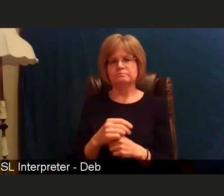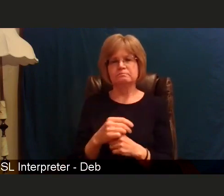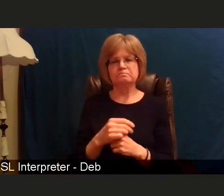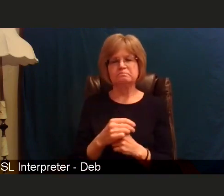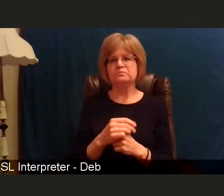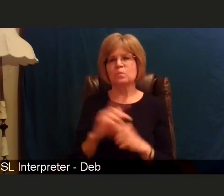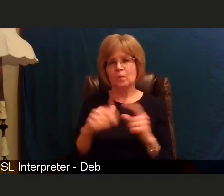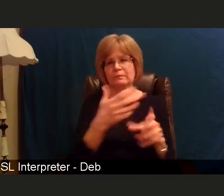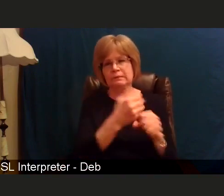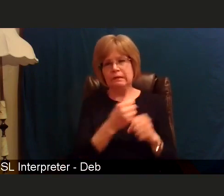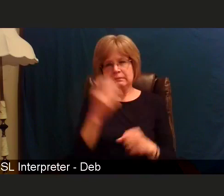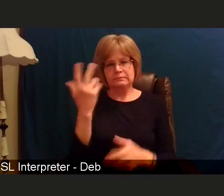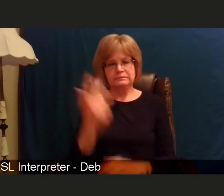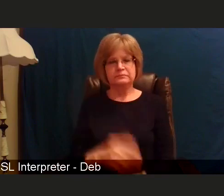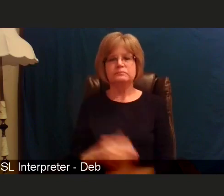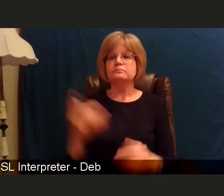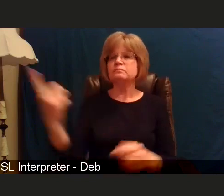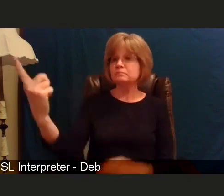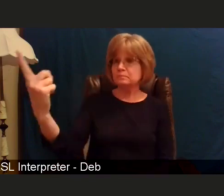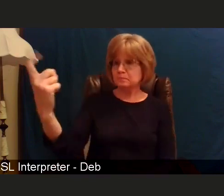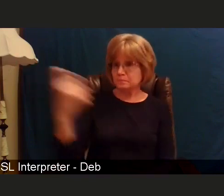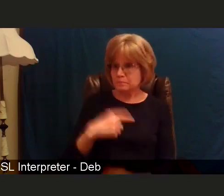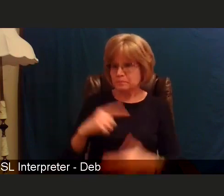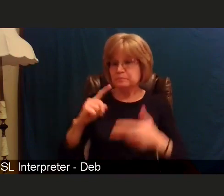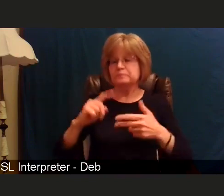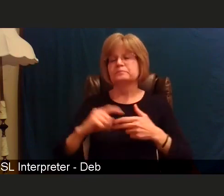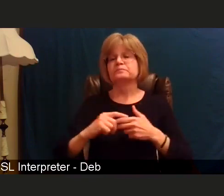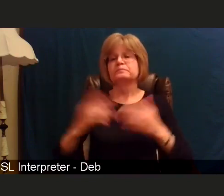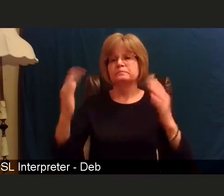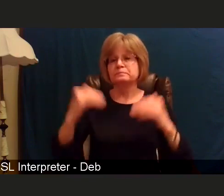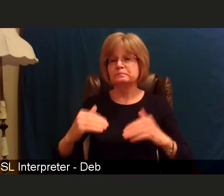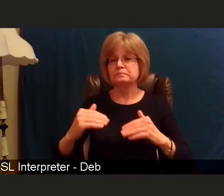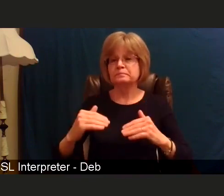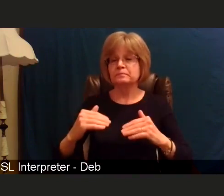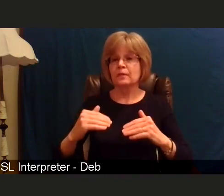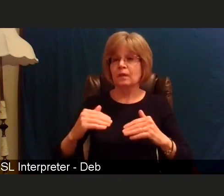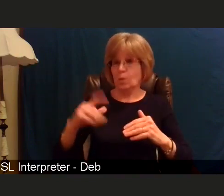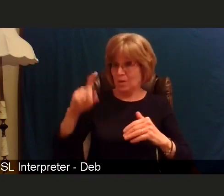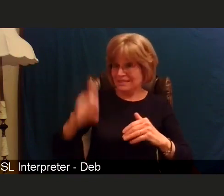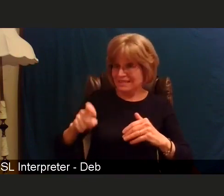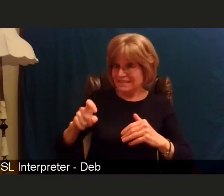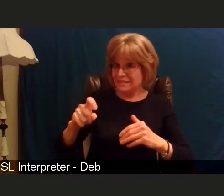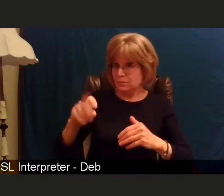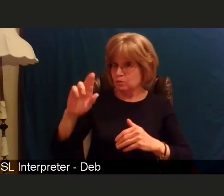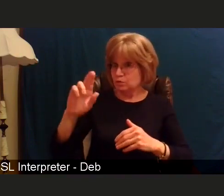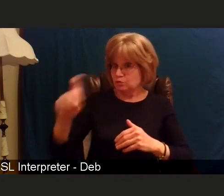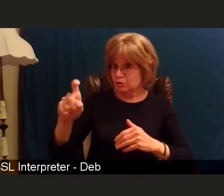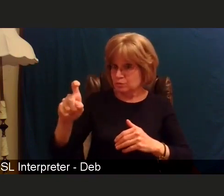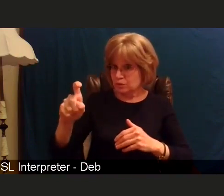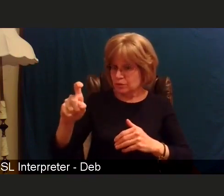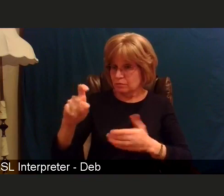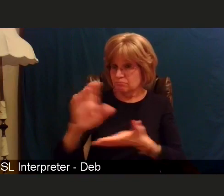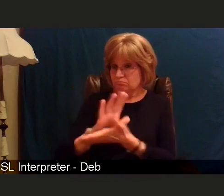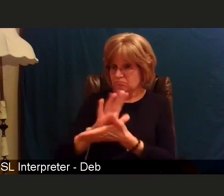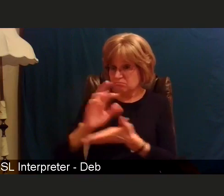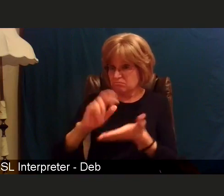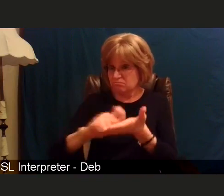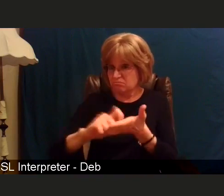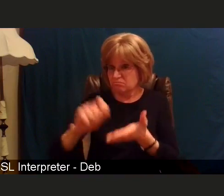My next question is, will we need a prescription for the vaccine if we are out of state where we have to travel